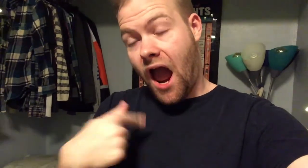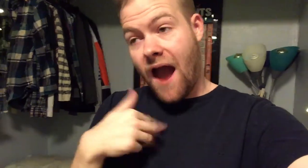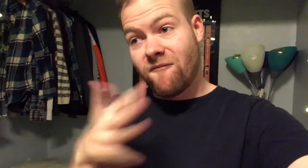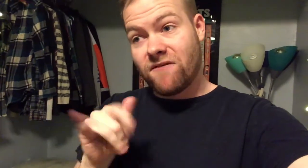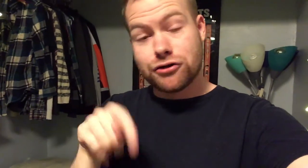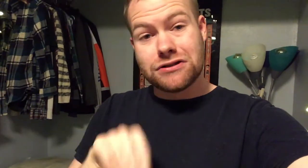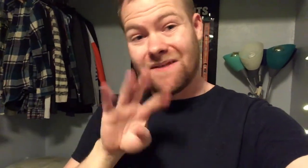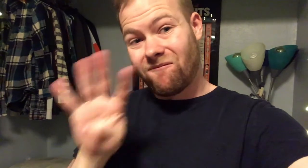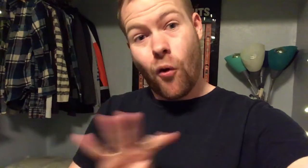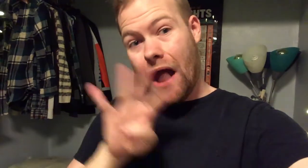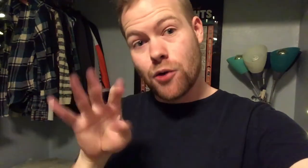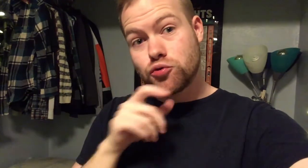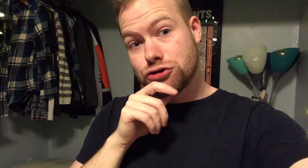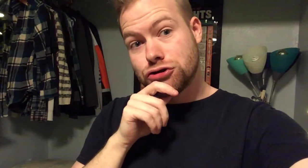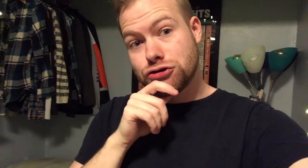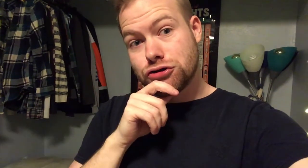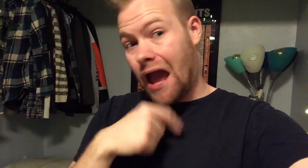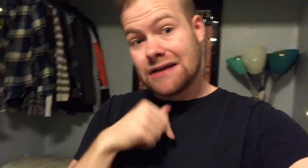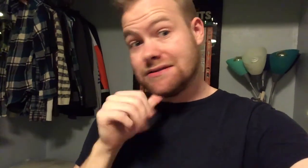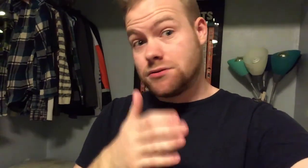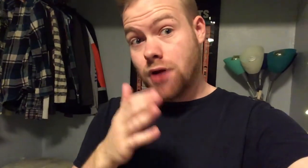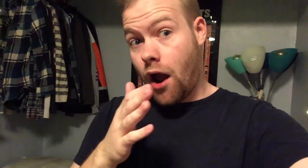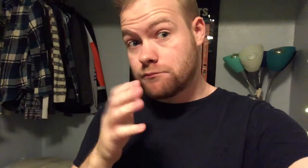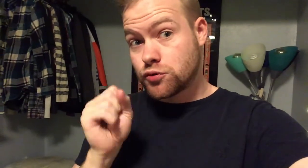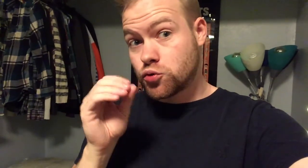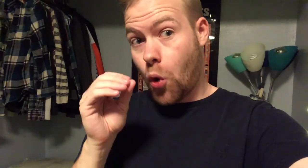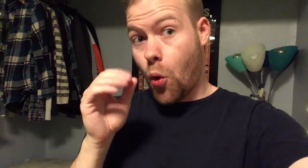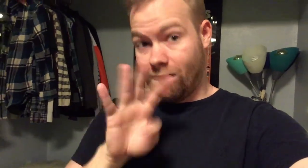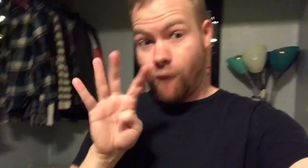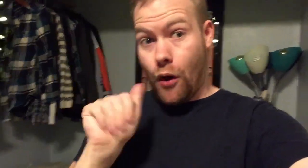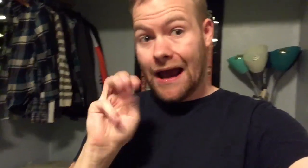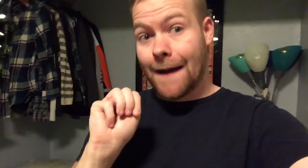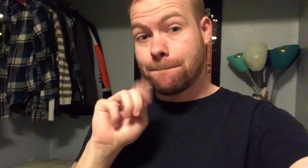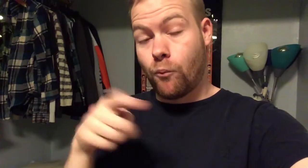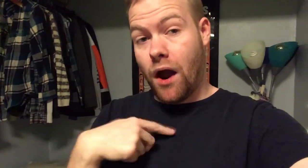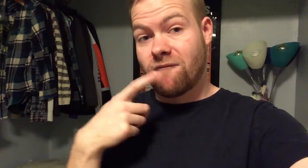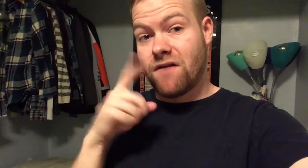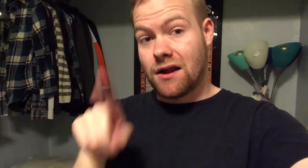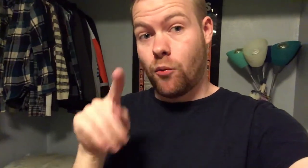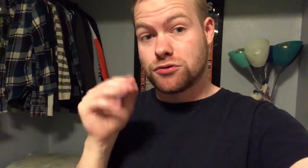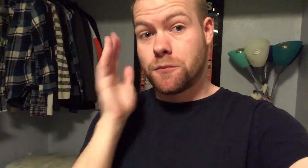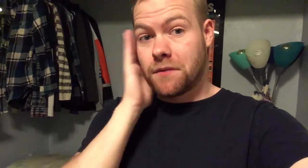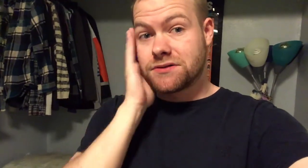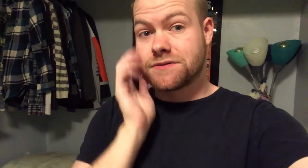I finished it in four hours. I didn't stop, so 4 AM was when I finally went to bed.